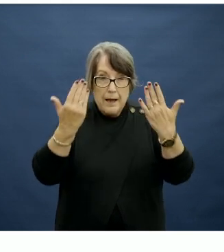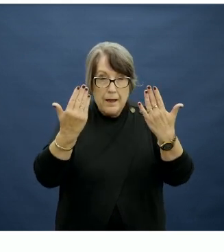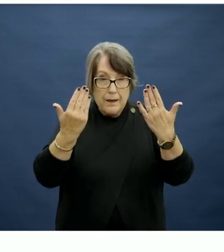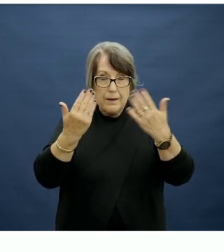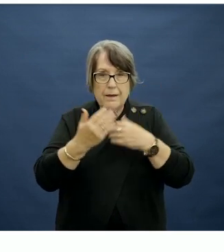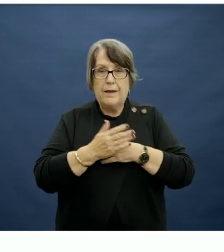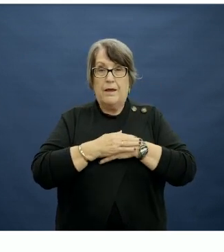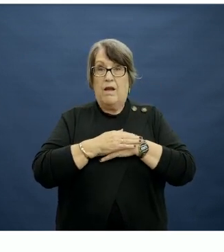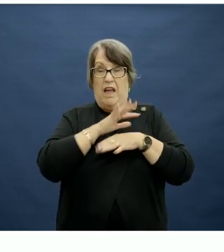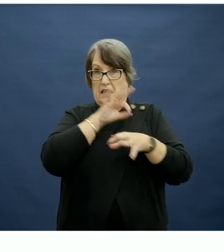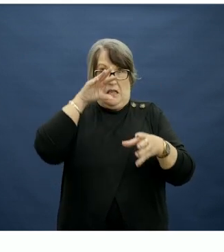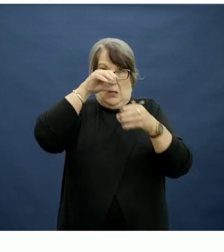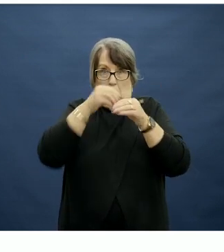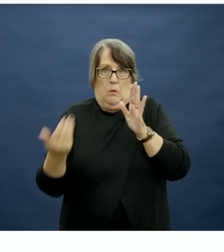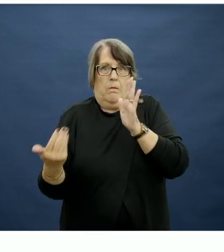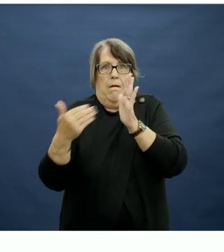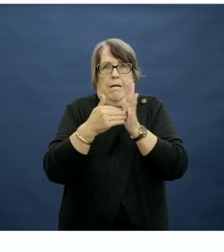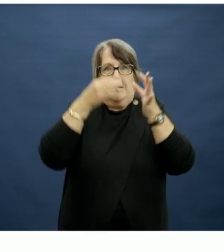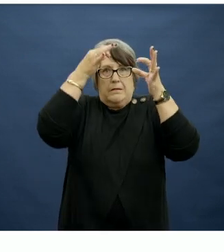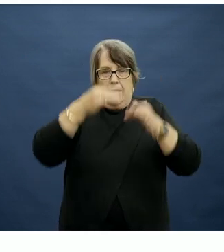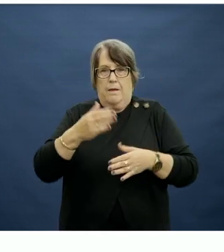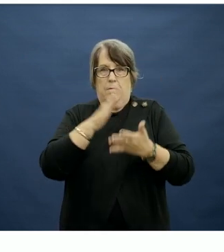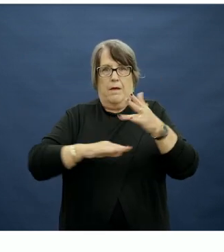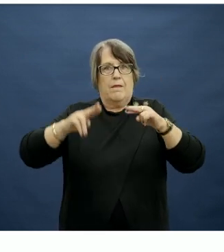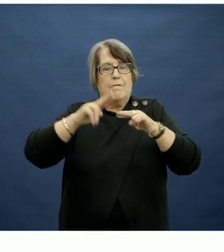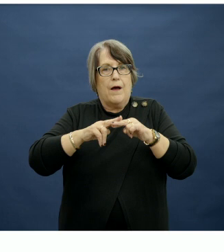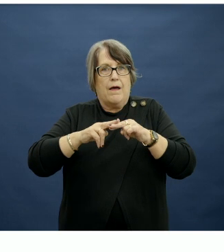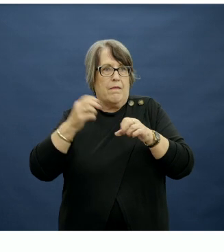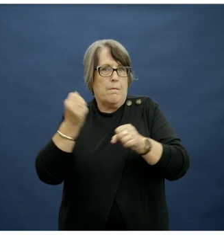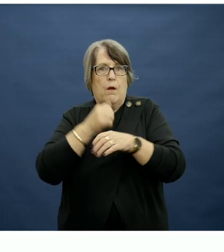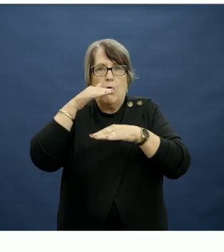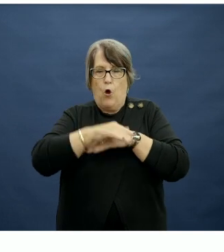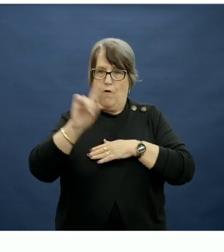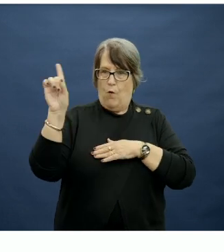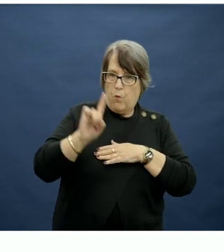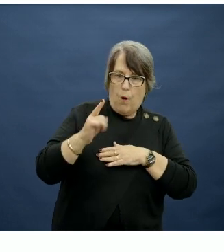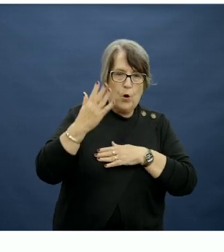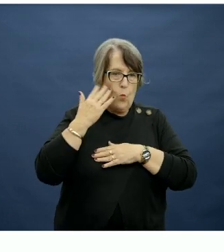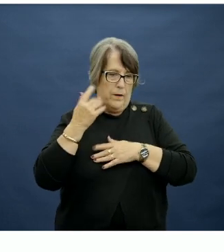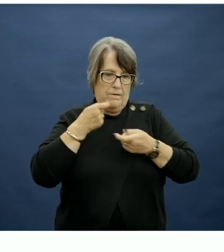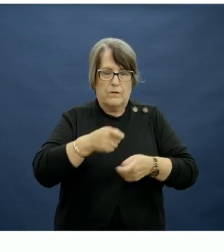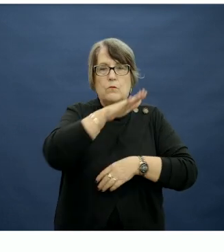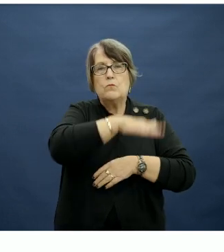not counting the additional decisions that parents and caregivers make about what and when to feed children.